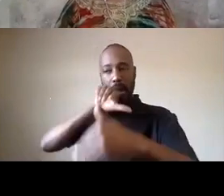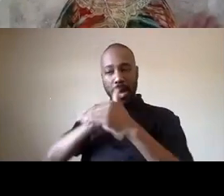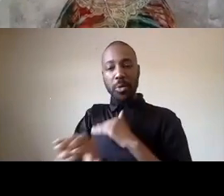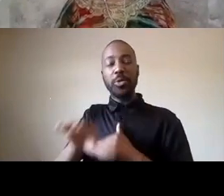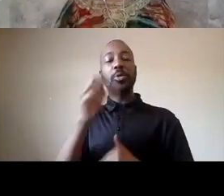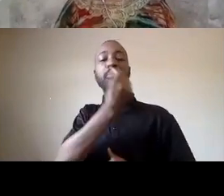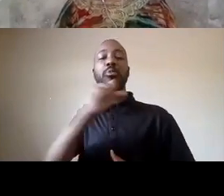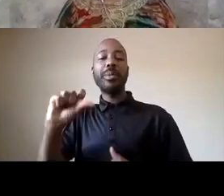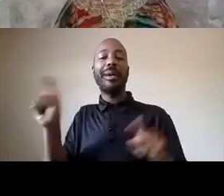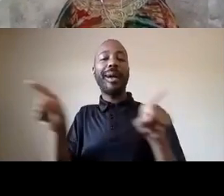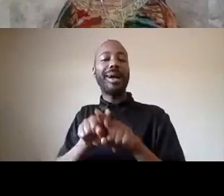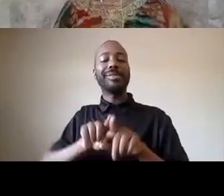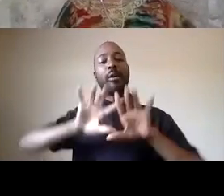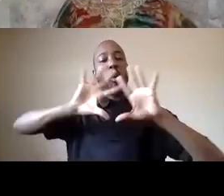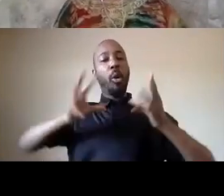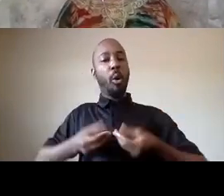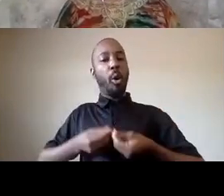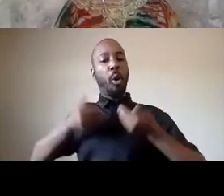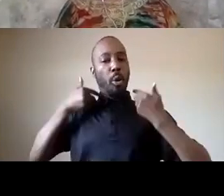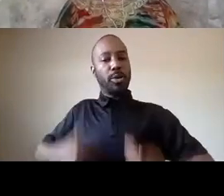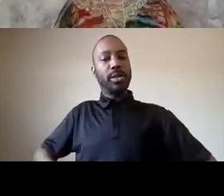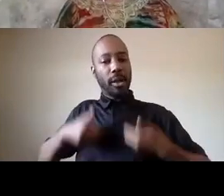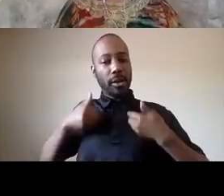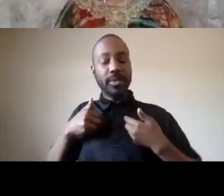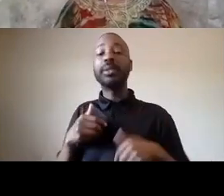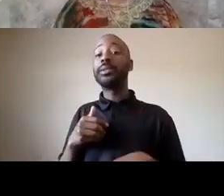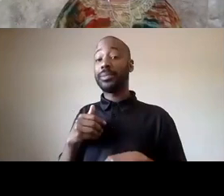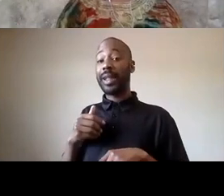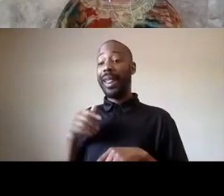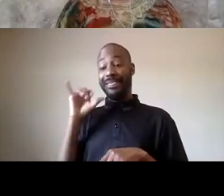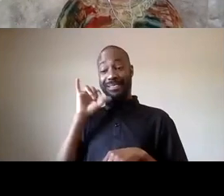as a result of doing that is we're able to maintain participation